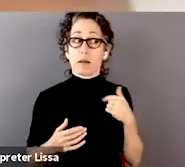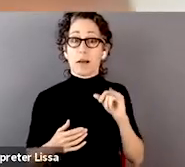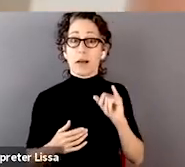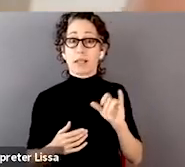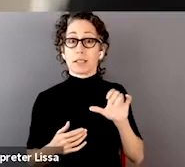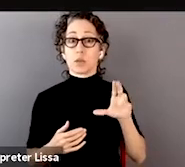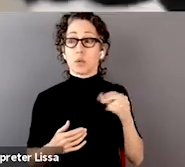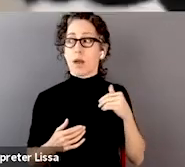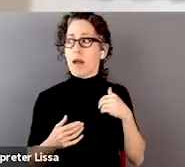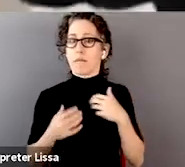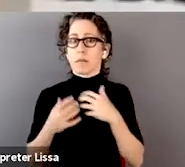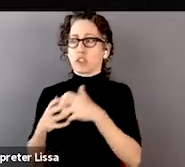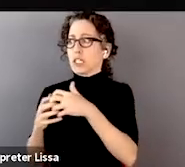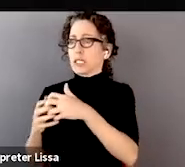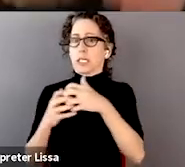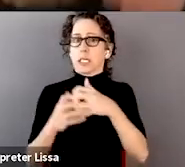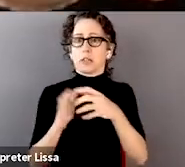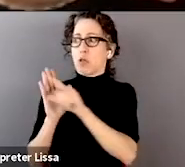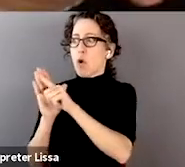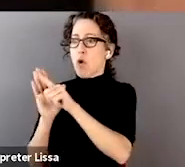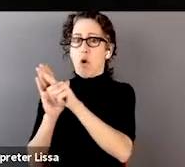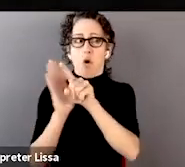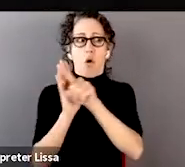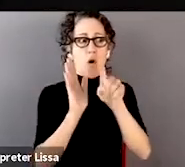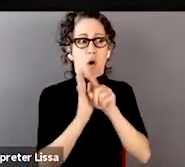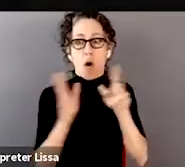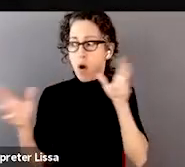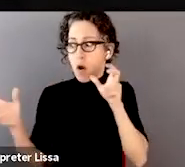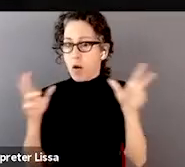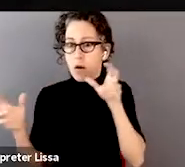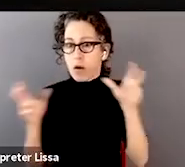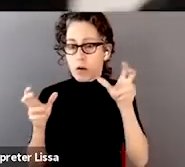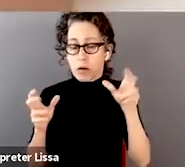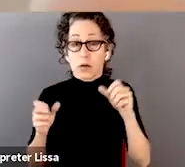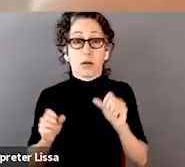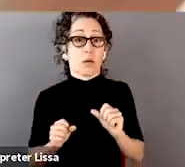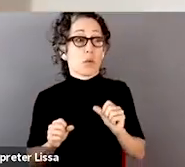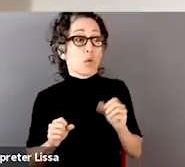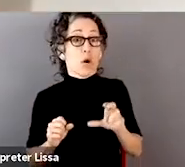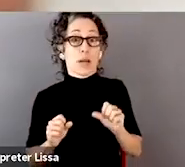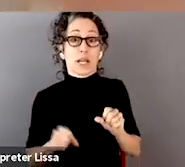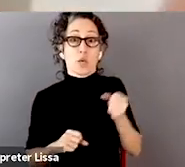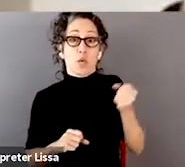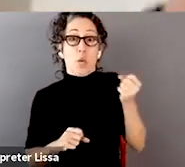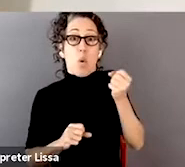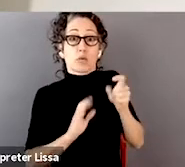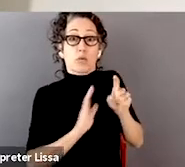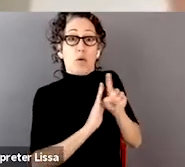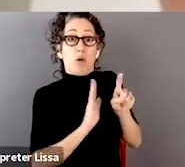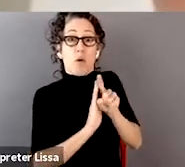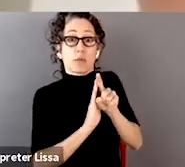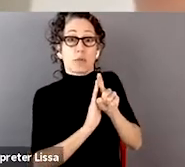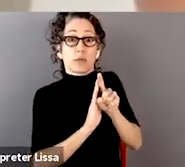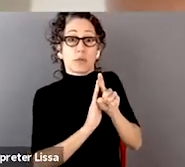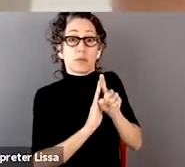can you have it hold alarms until morning rounds because it's actually really disruptive to ping me overnight, can you,